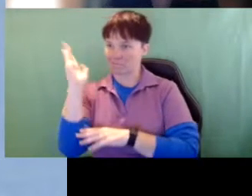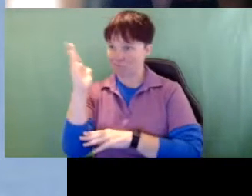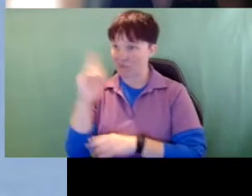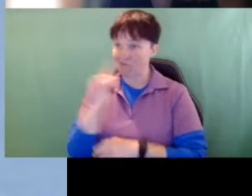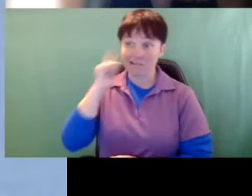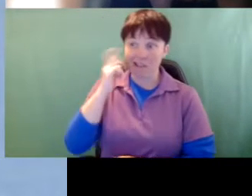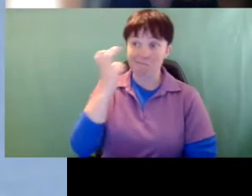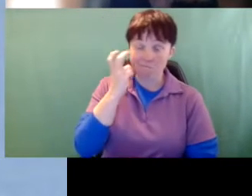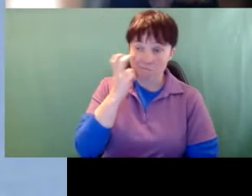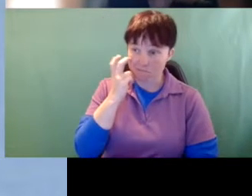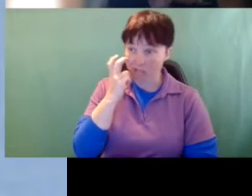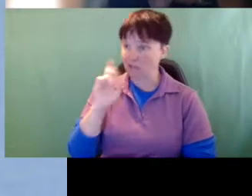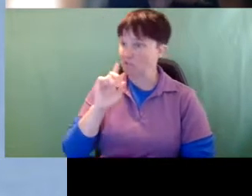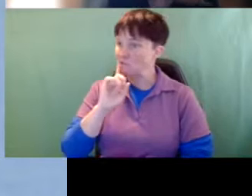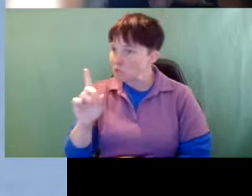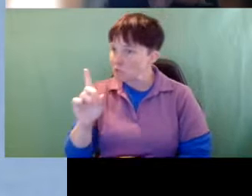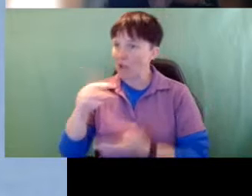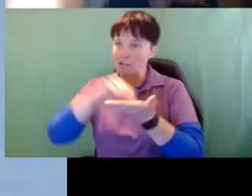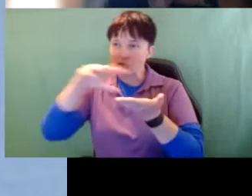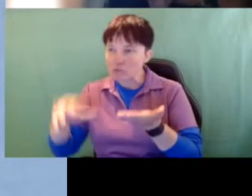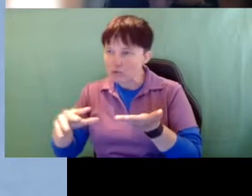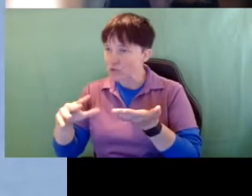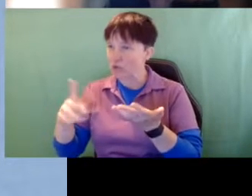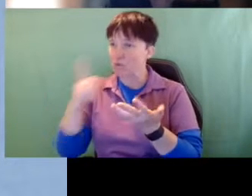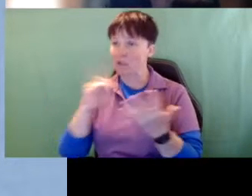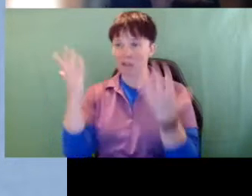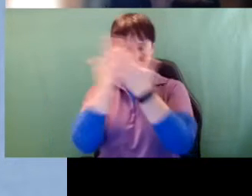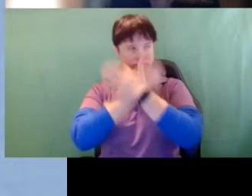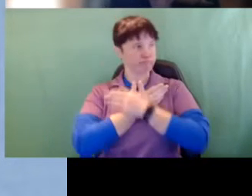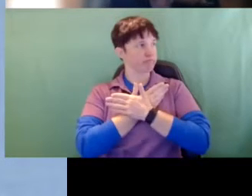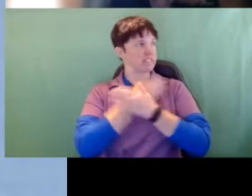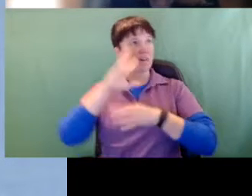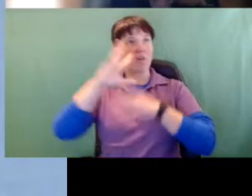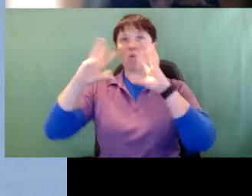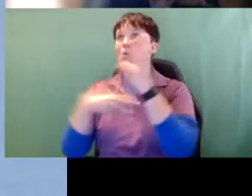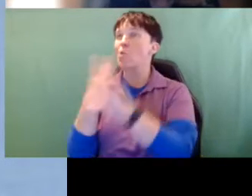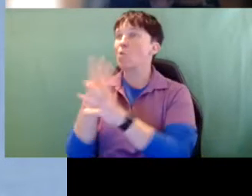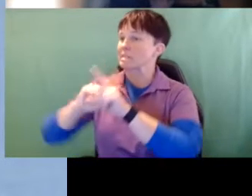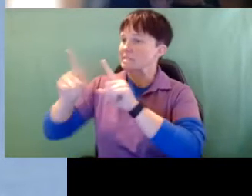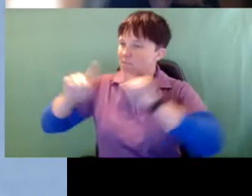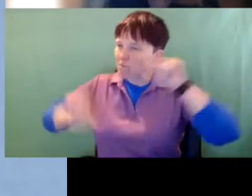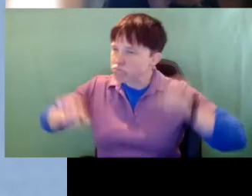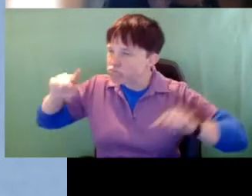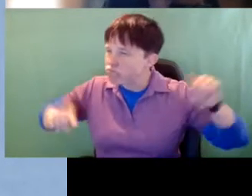cuts our children our students off from the world in various levels of degrees. But it